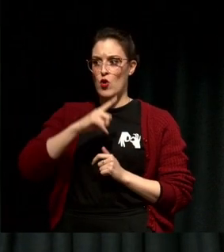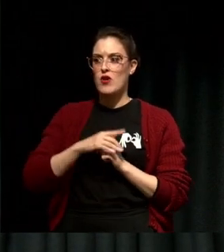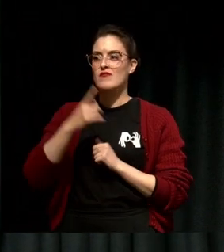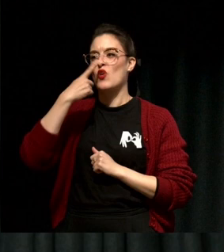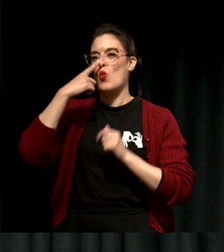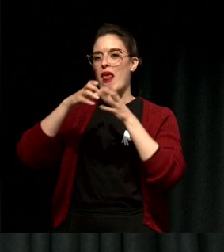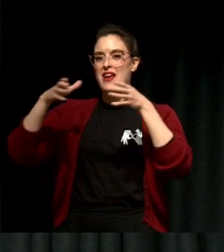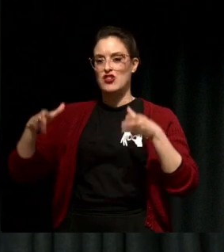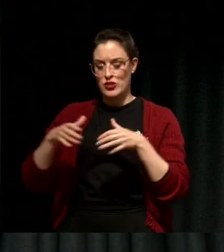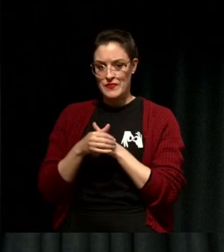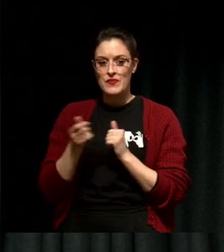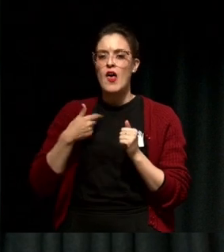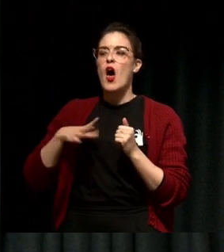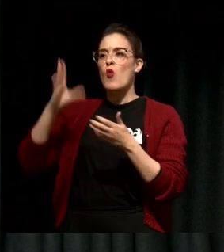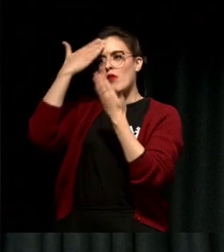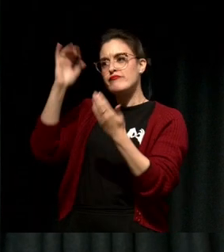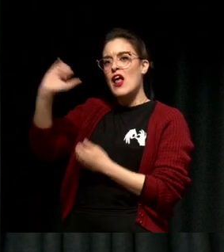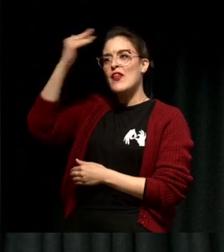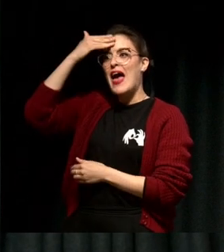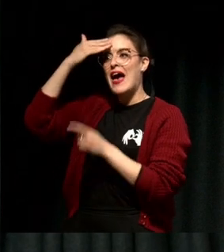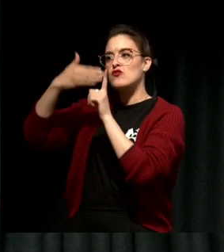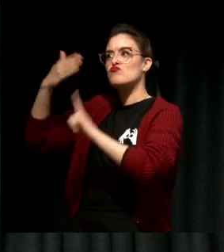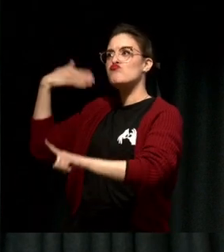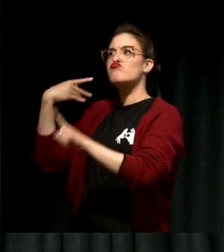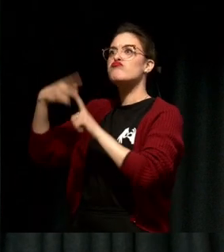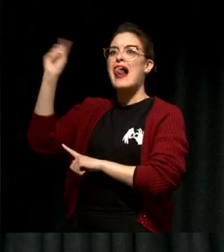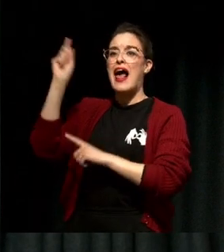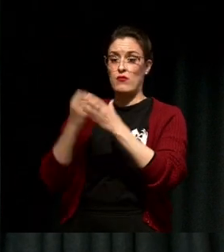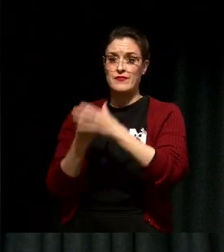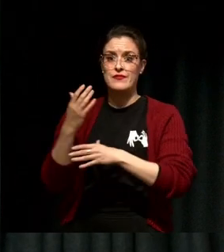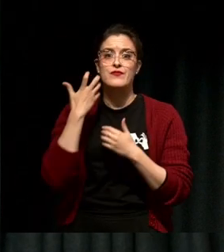my respects to their Elders past, present, and emerging, and acknowledge that sovereignty